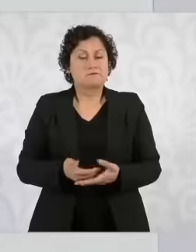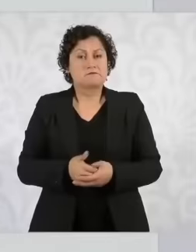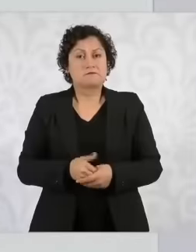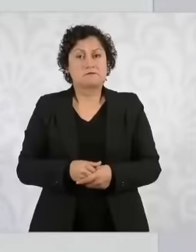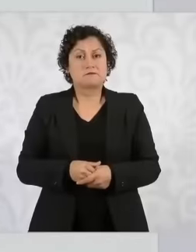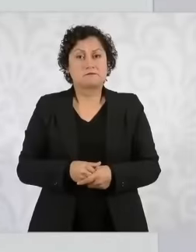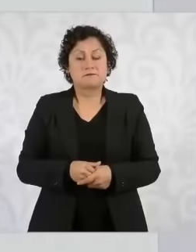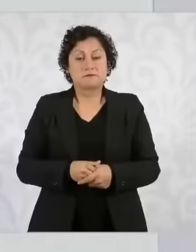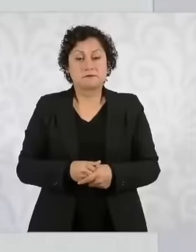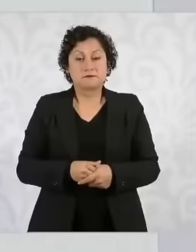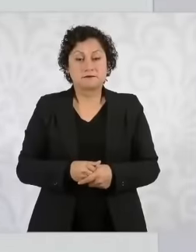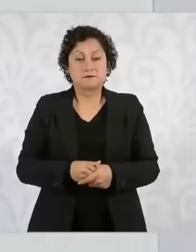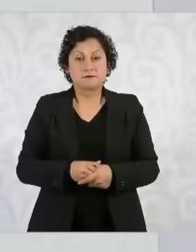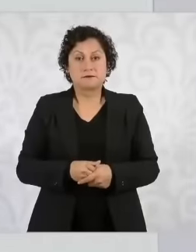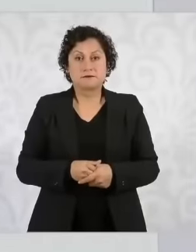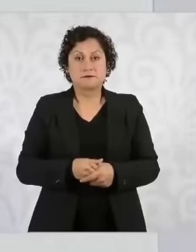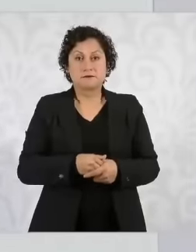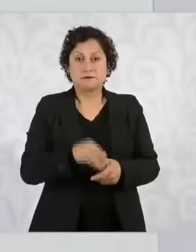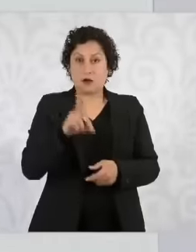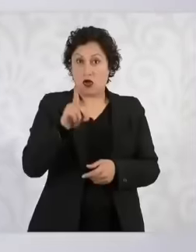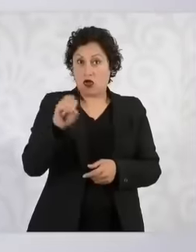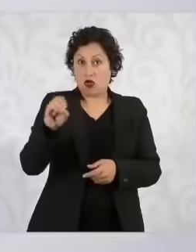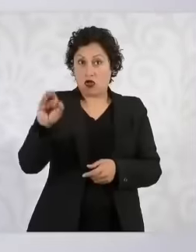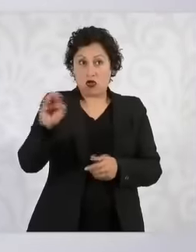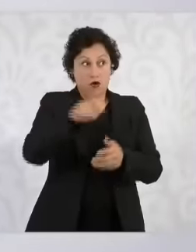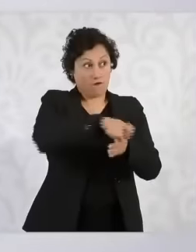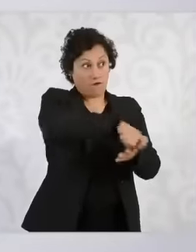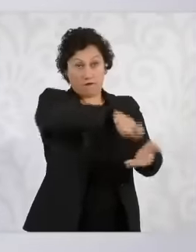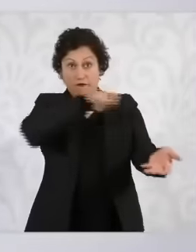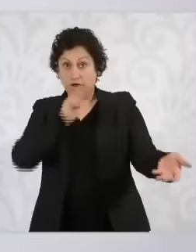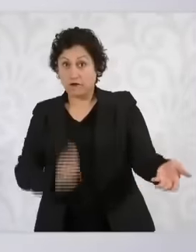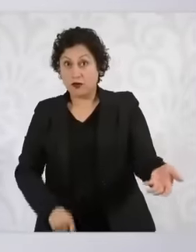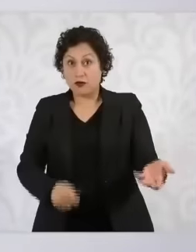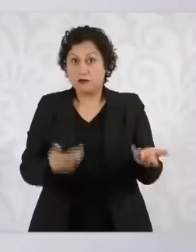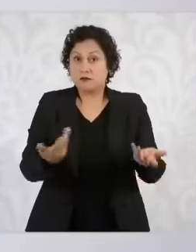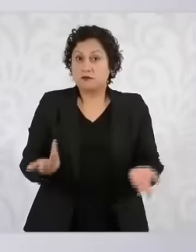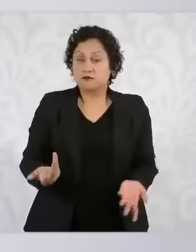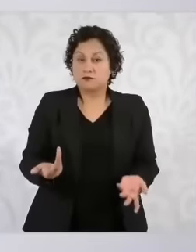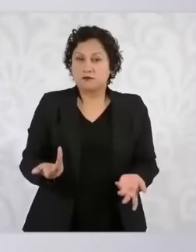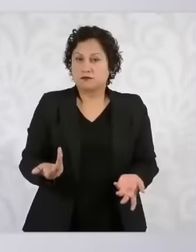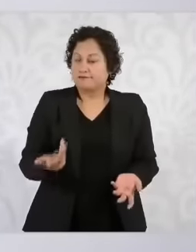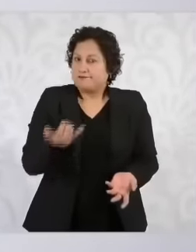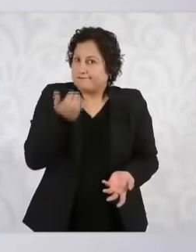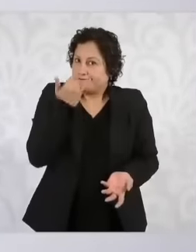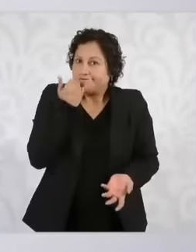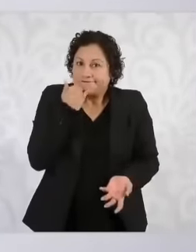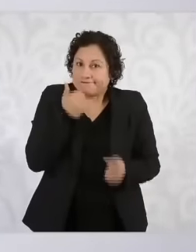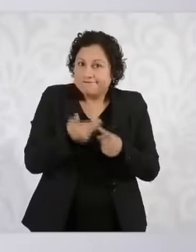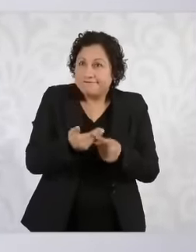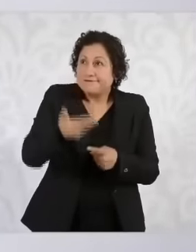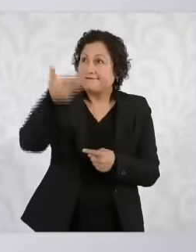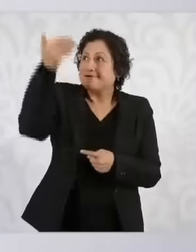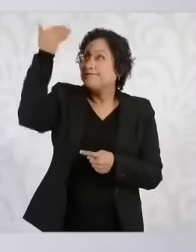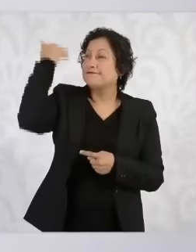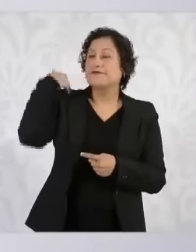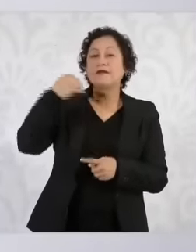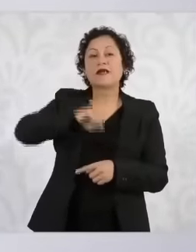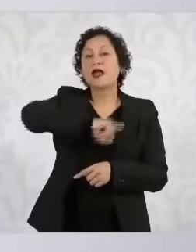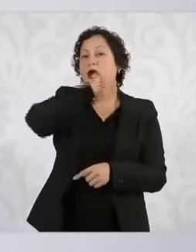Claudia Shenon announced that starting in 2025, the salaries of the workers of the judicial branch